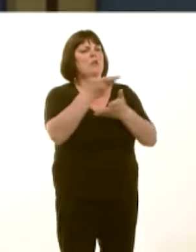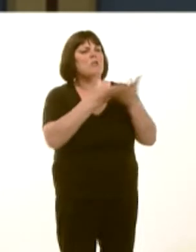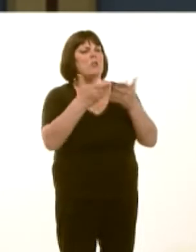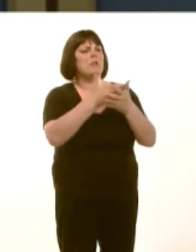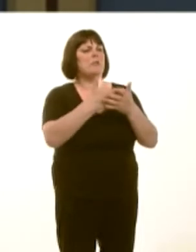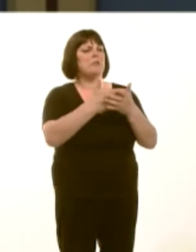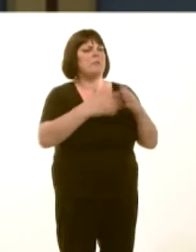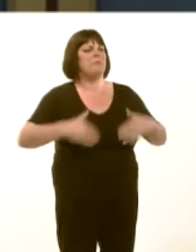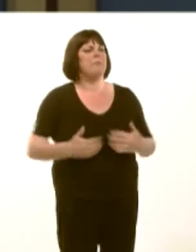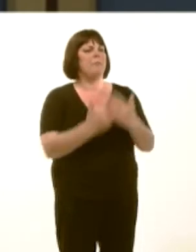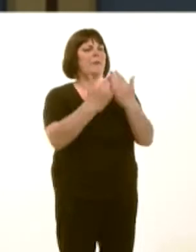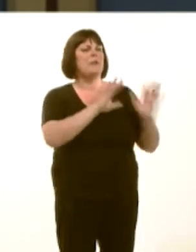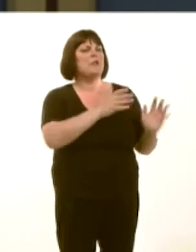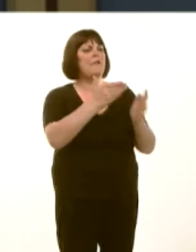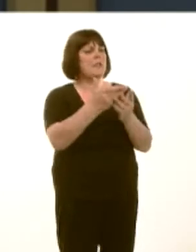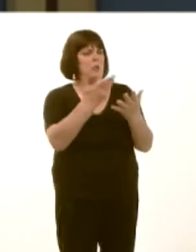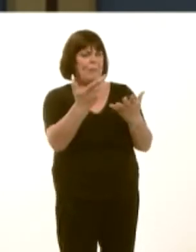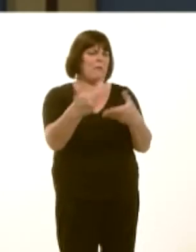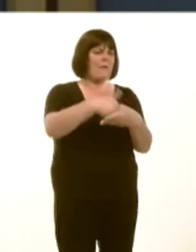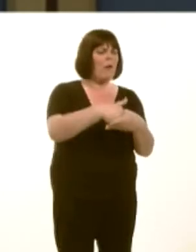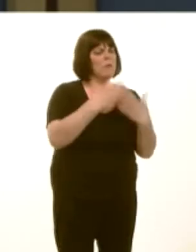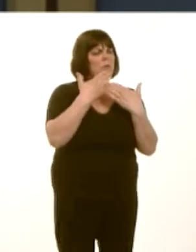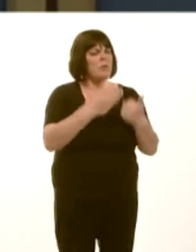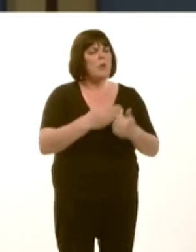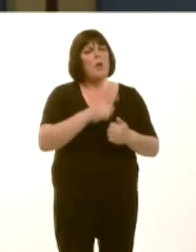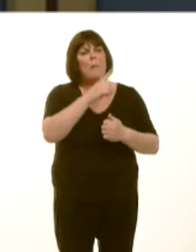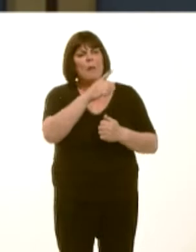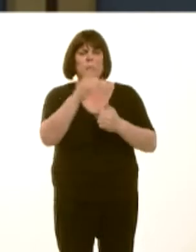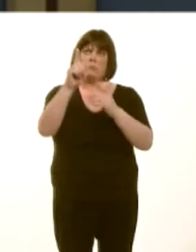Can I ask you what your Government can do, though, to ensure that health boards, in particular